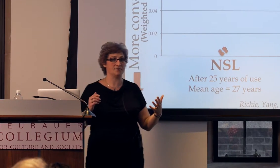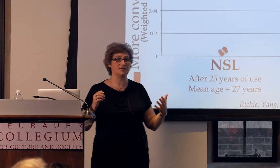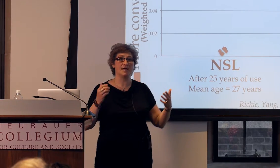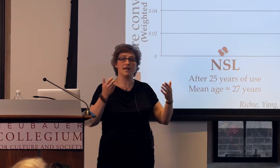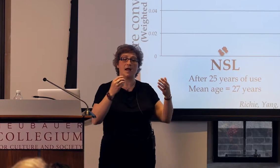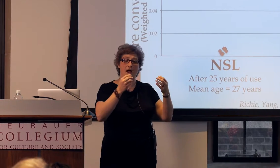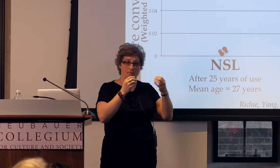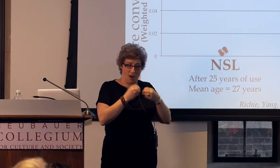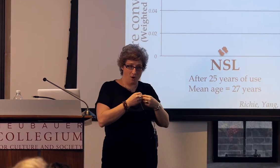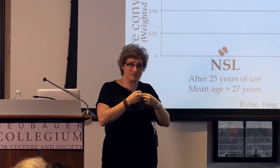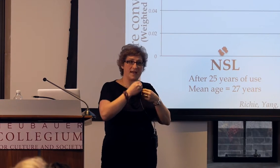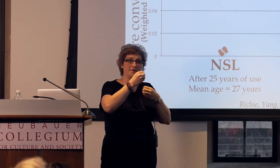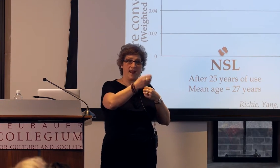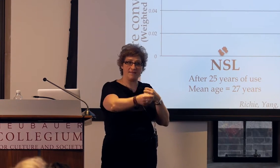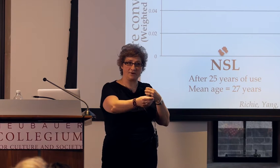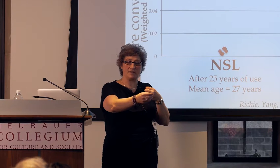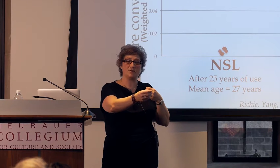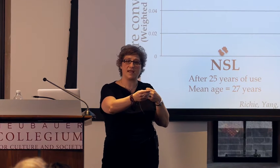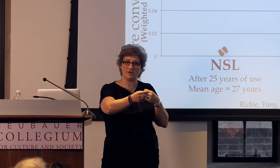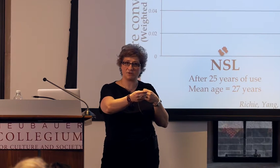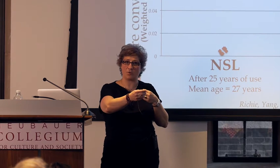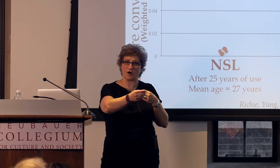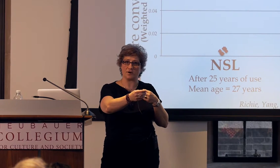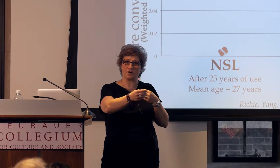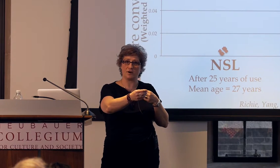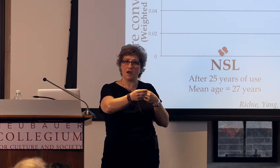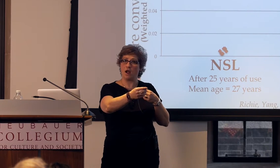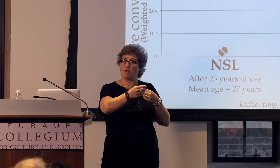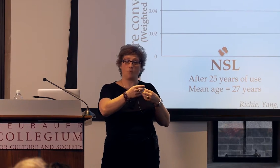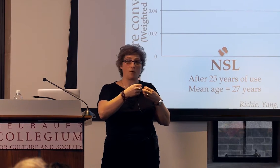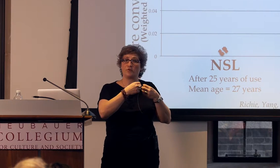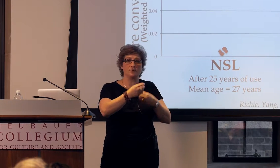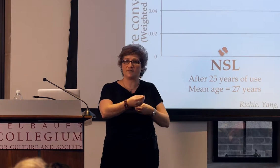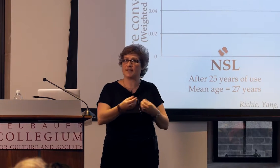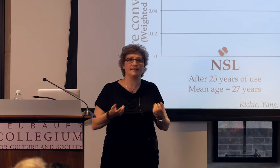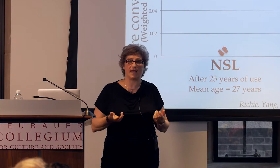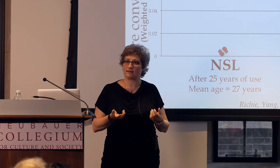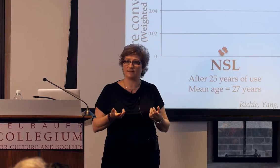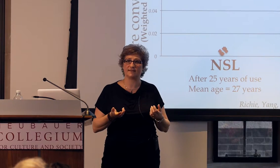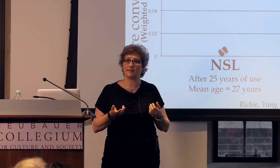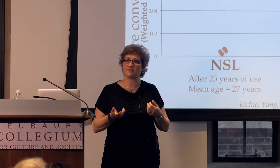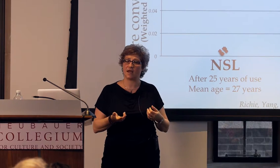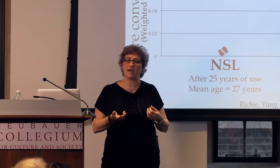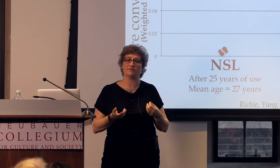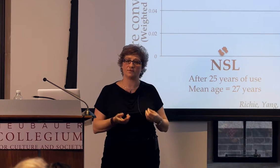a homesigner and their communication partner, were producing exactly the same sign